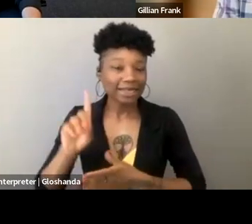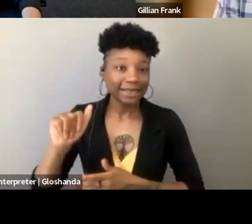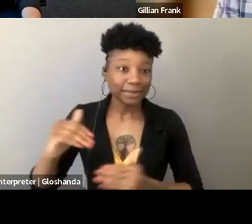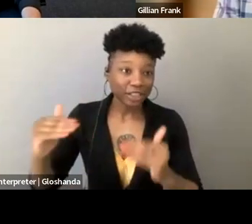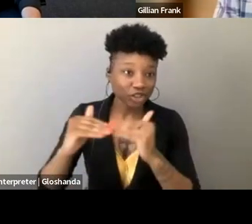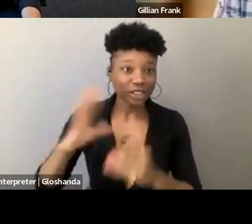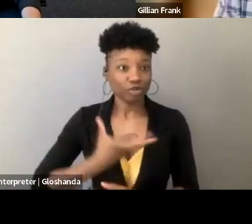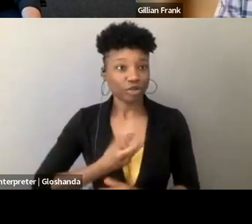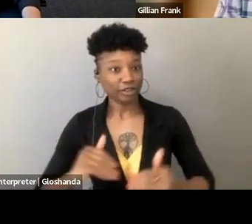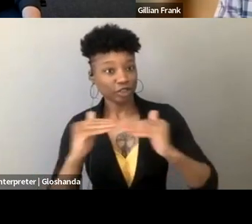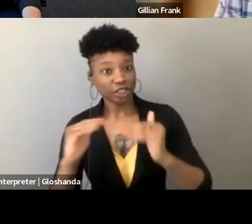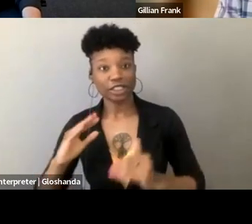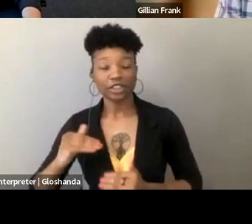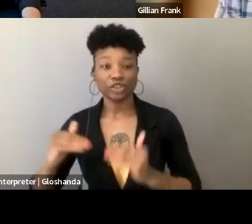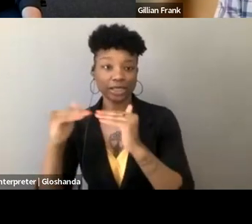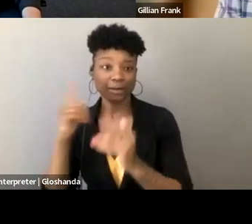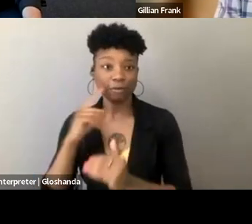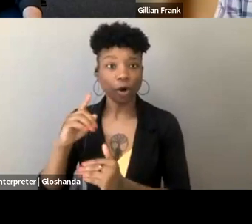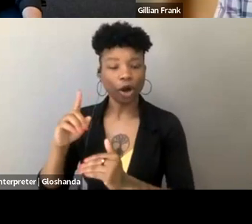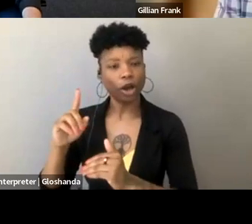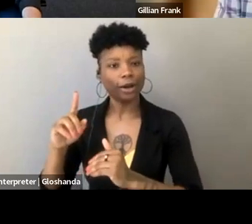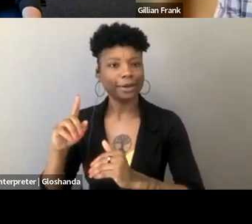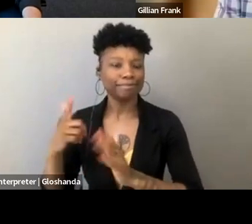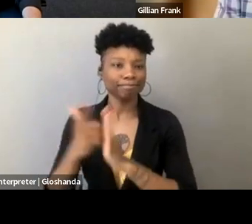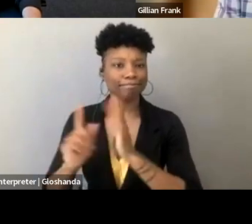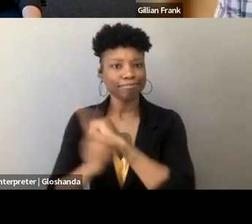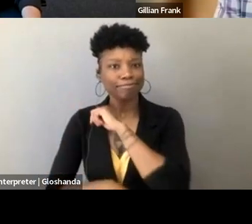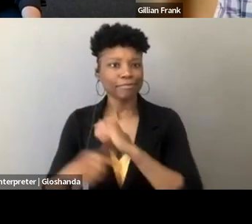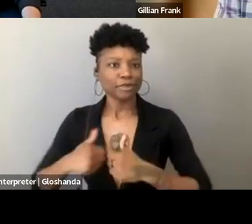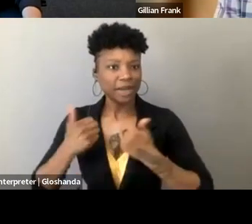justice for criminalized survivors. And so far, those folks are Danielle Blunt,